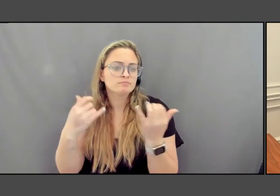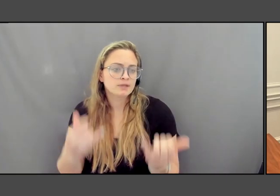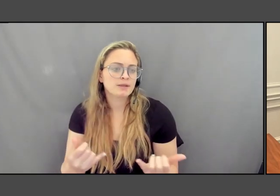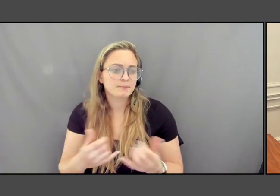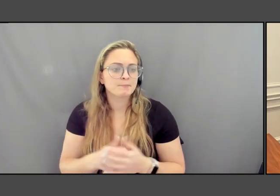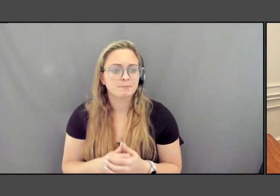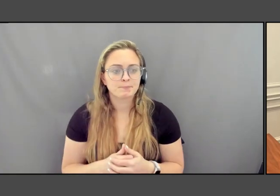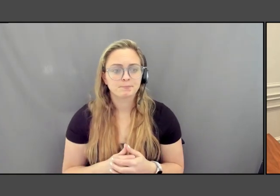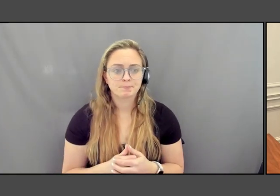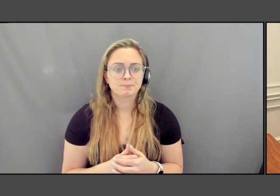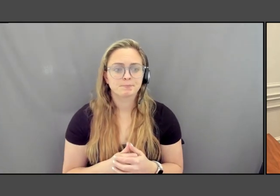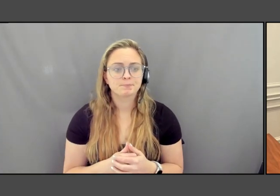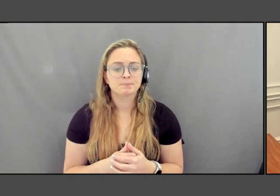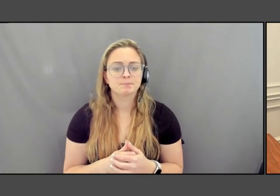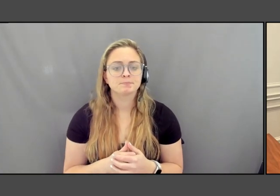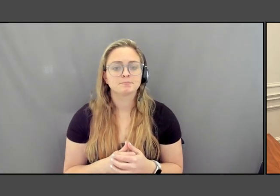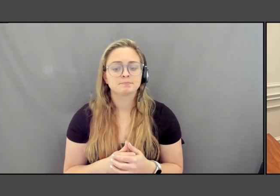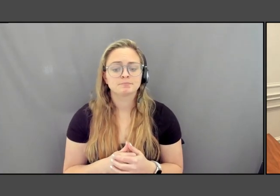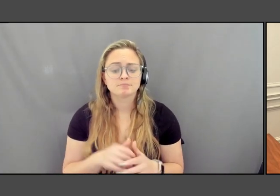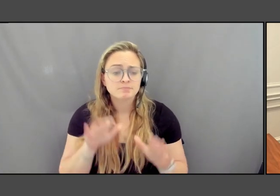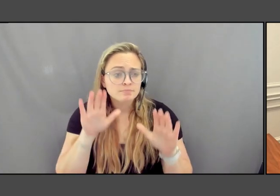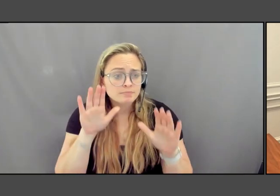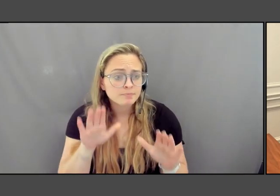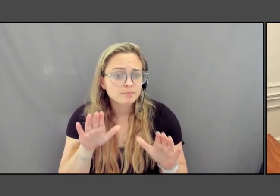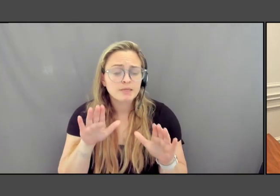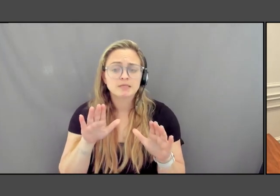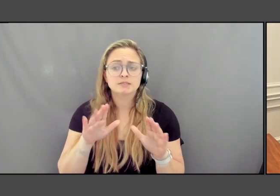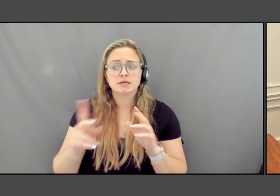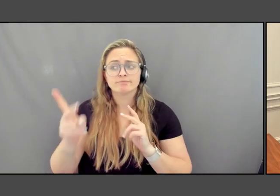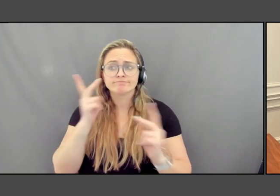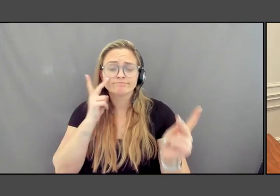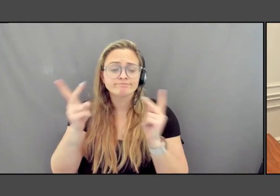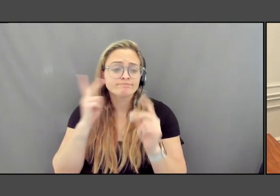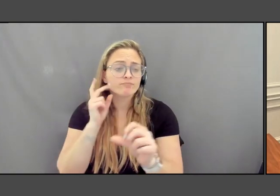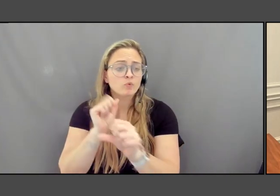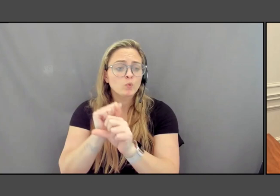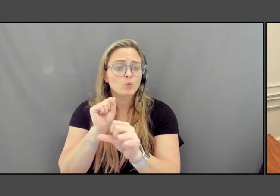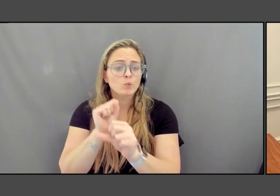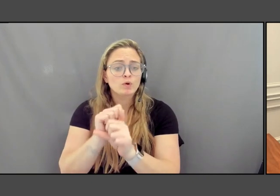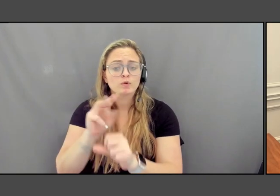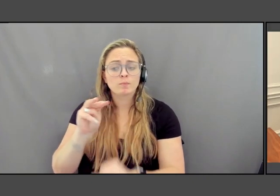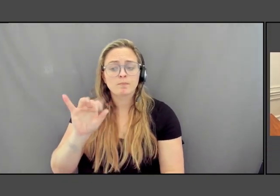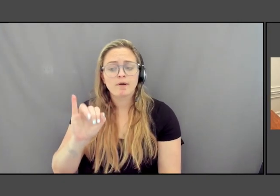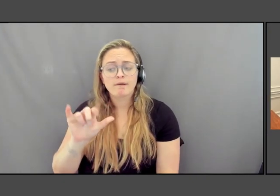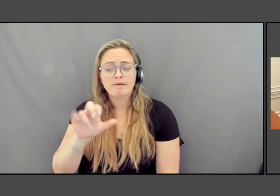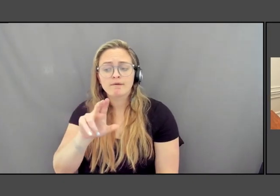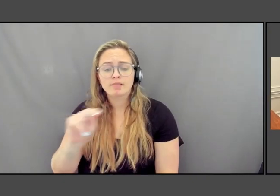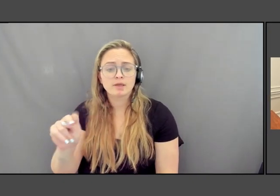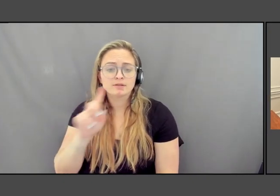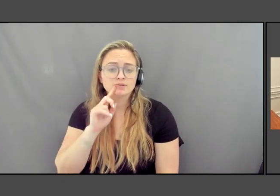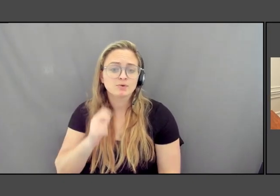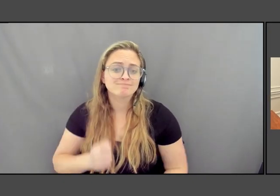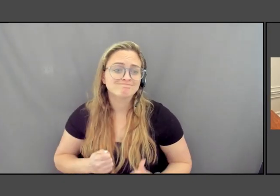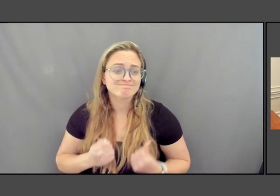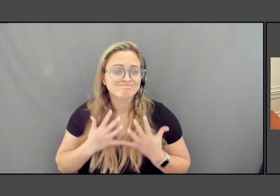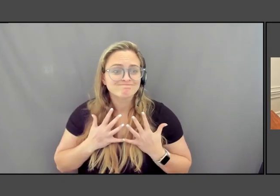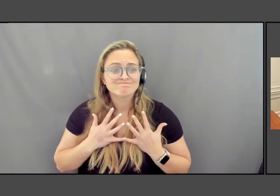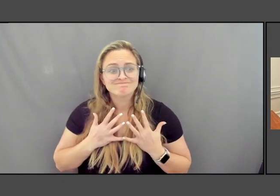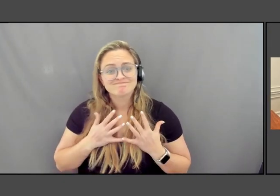Through the remarkable, incredible and visionary work of Maya Lin. I'm so thrilled that she is joining us for this discussion.